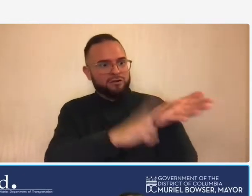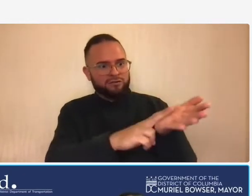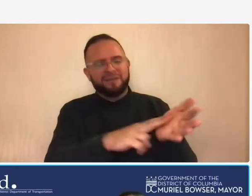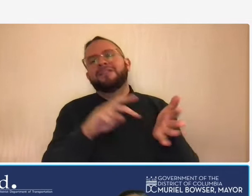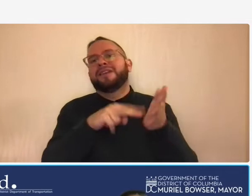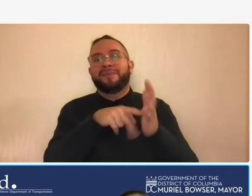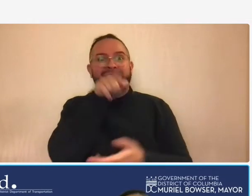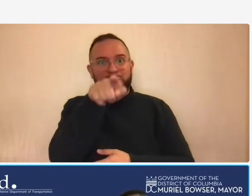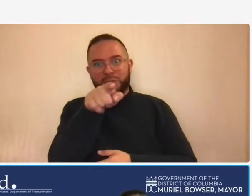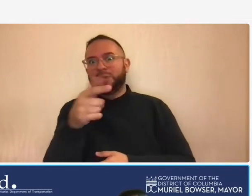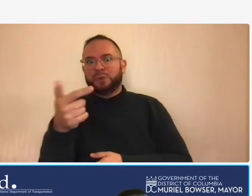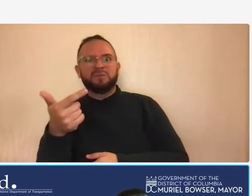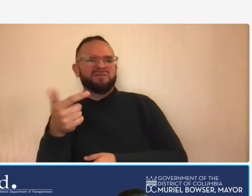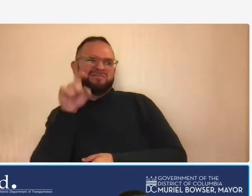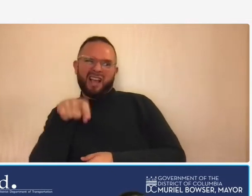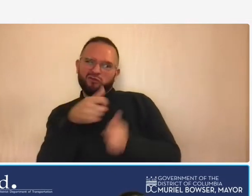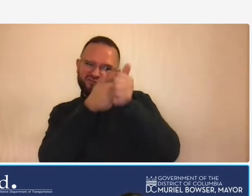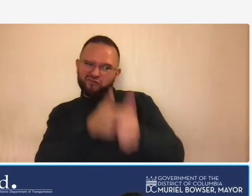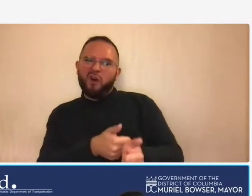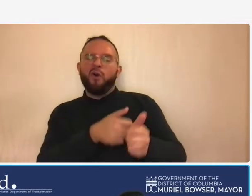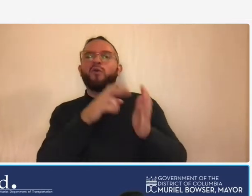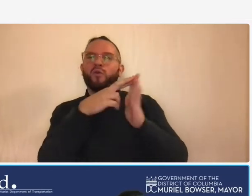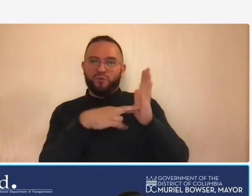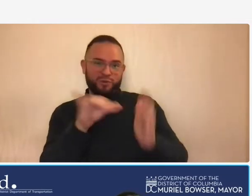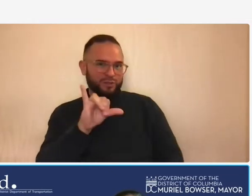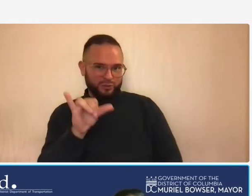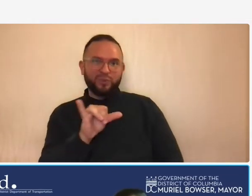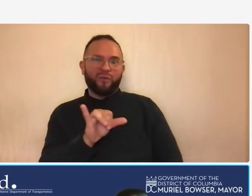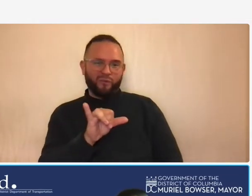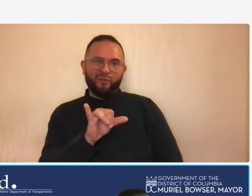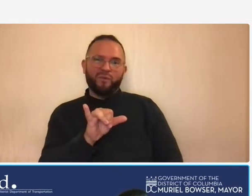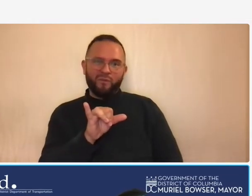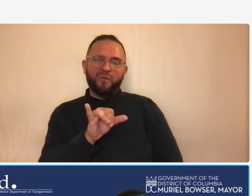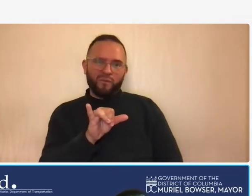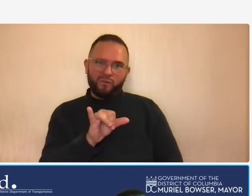by the same rules and regulations as these firms that provide these types of services